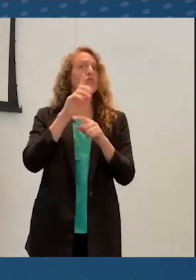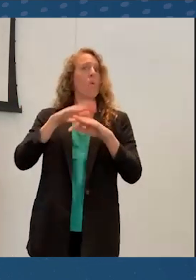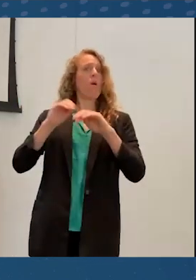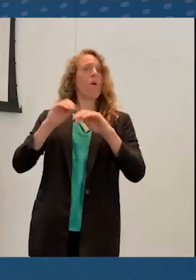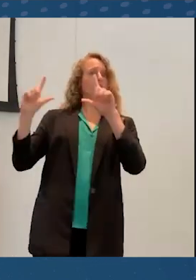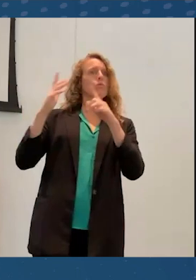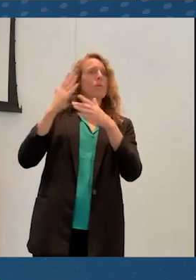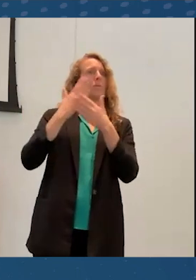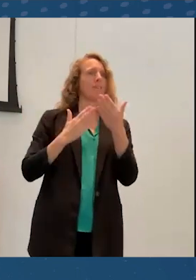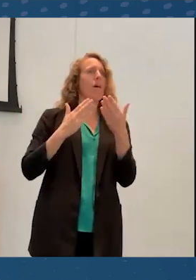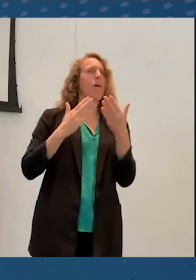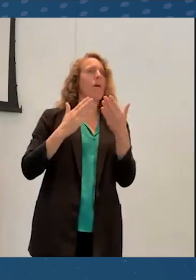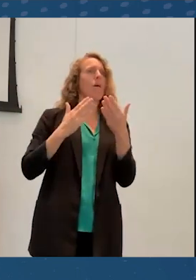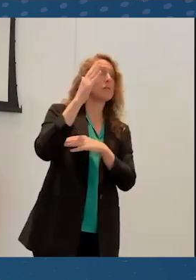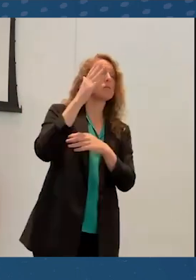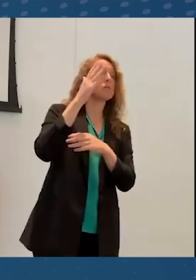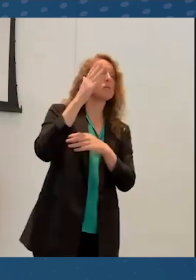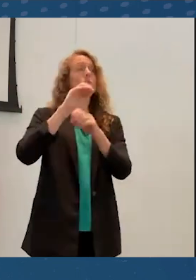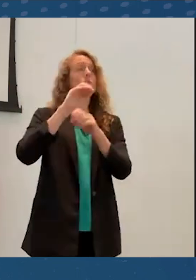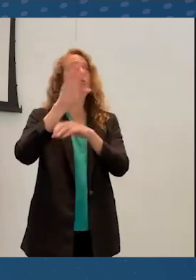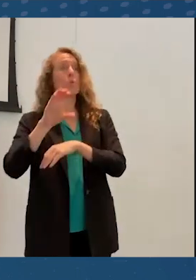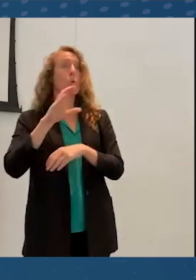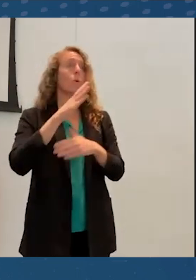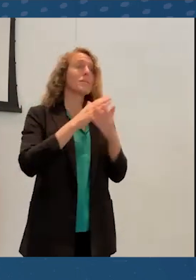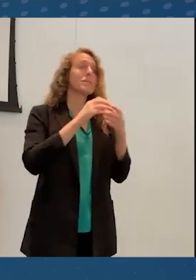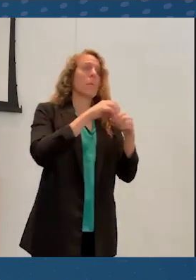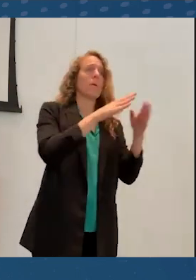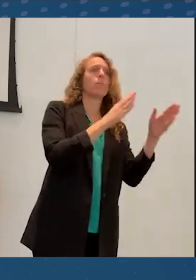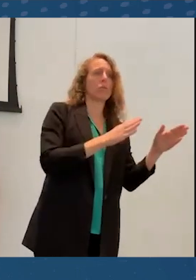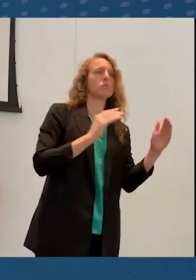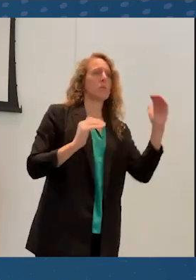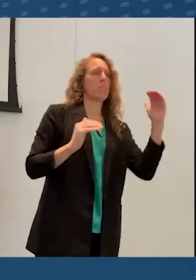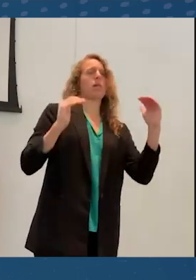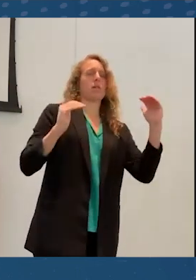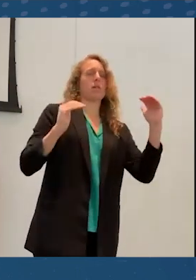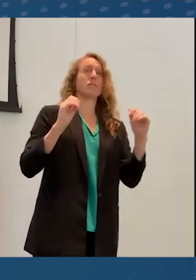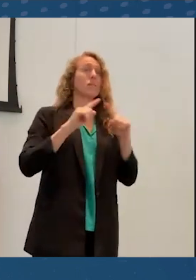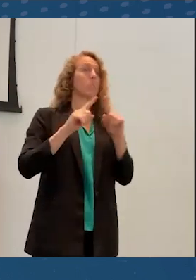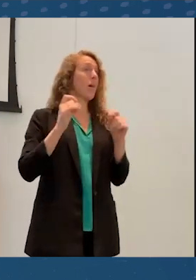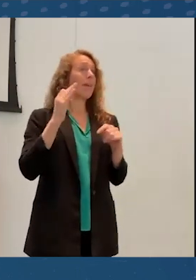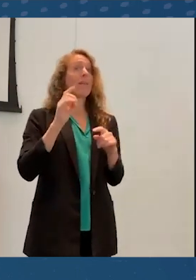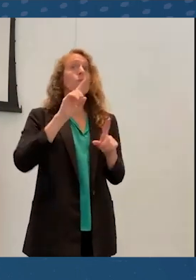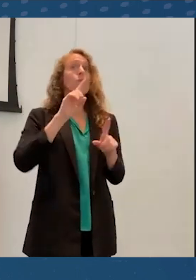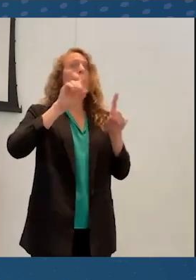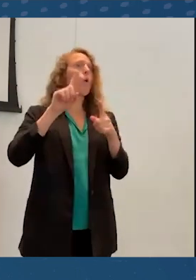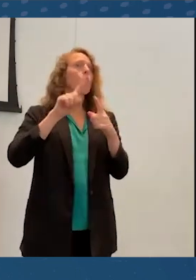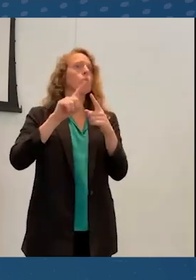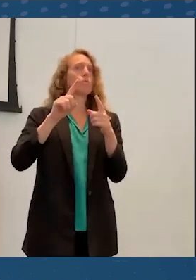and you weren't having the social interaction that you might have if you were able to be in person.